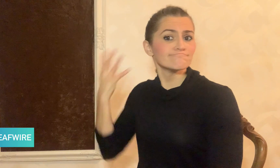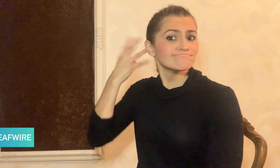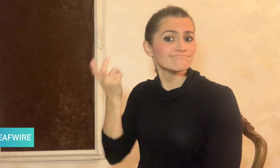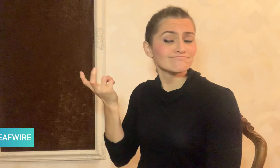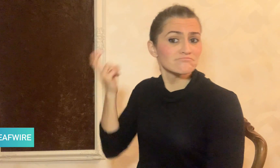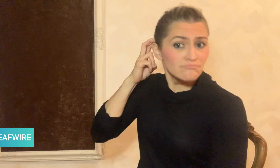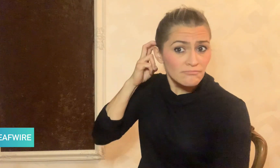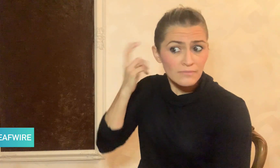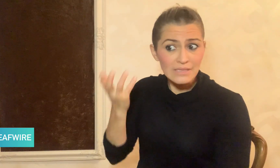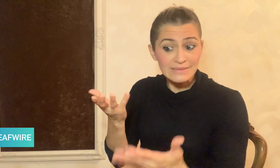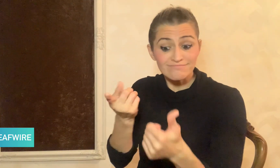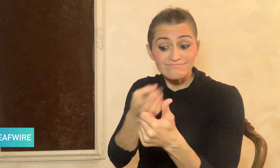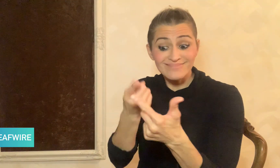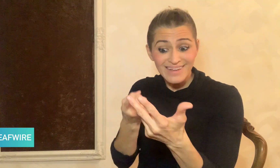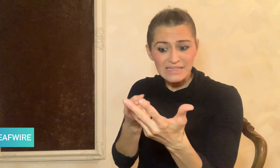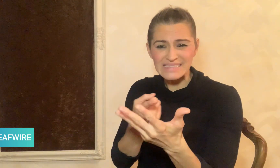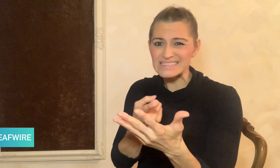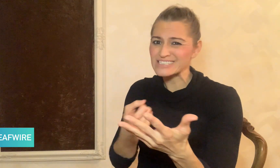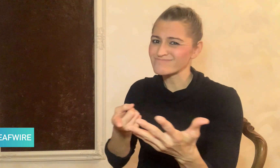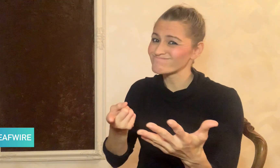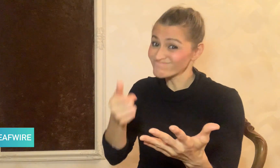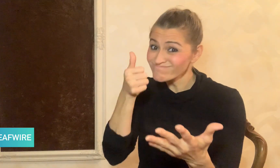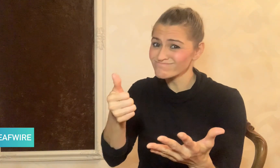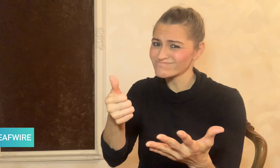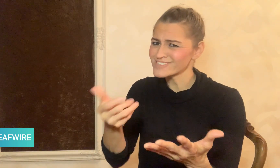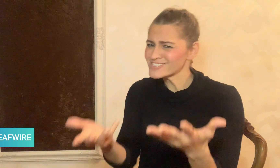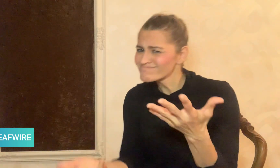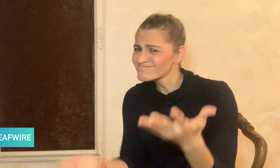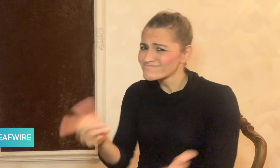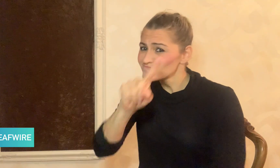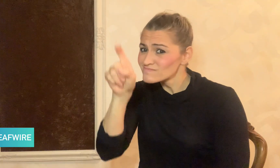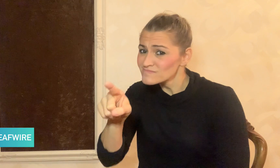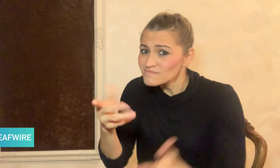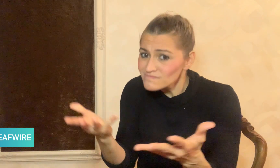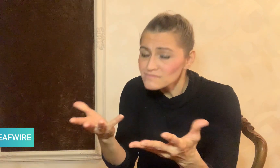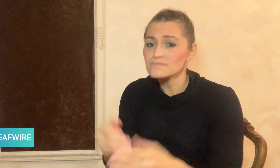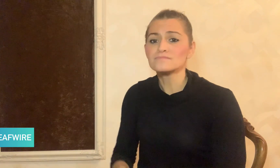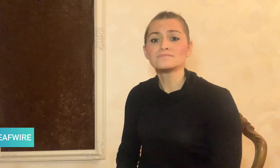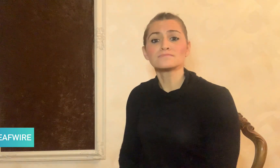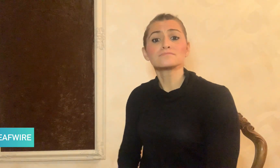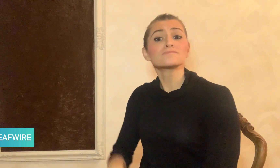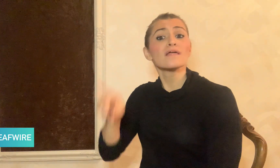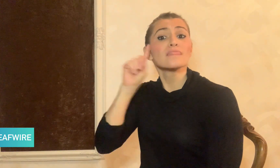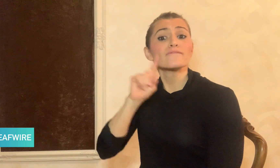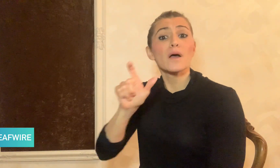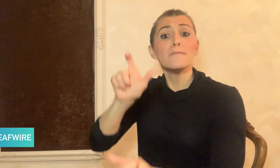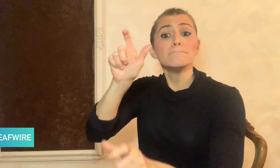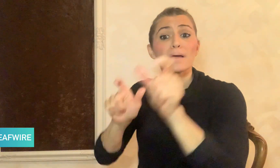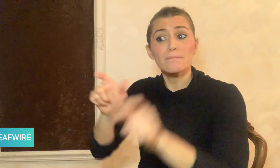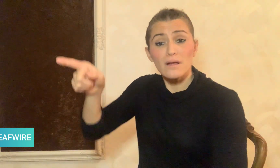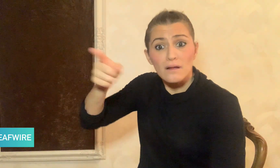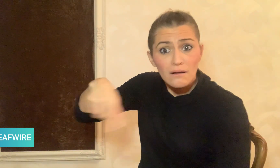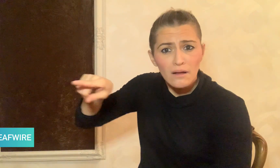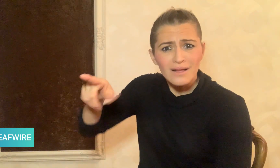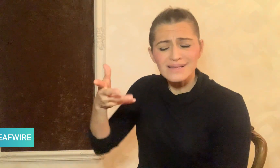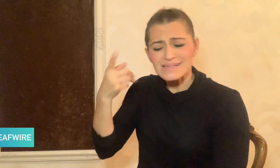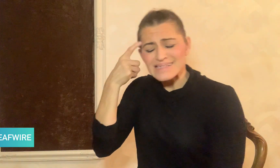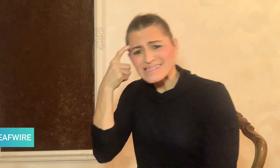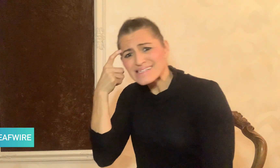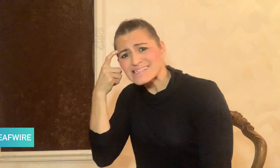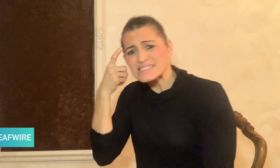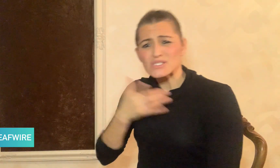Are they getting CI for the wrong reasons?